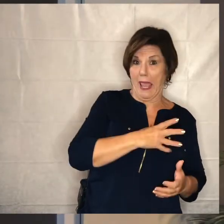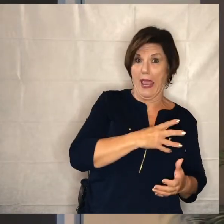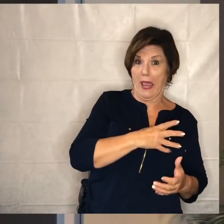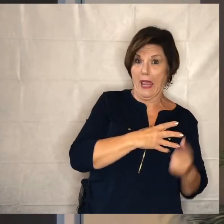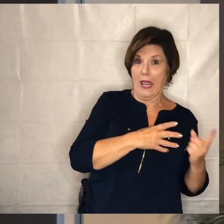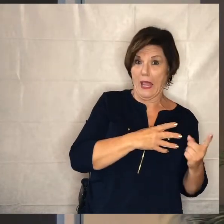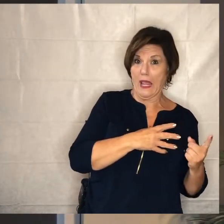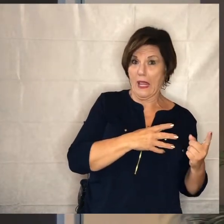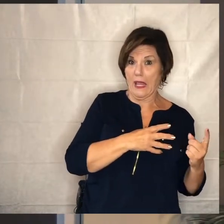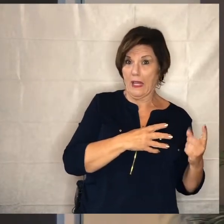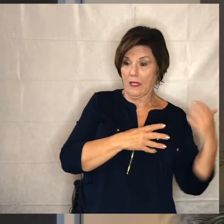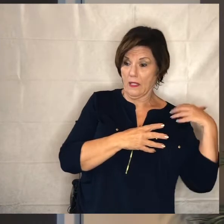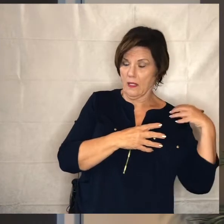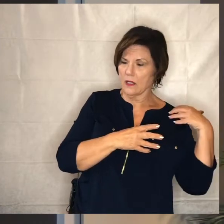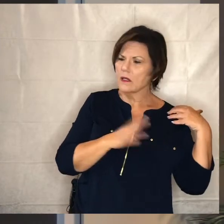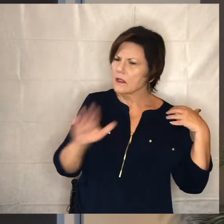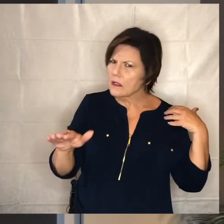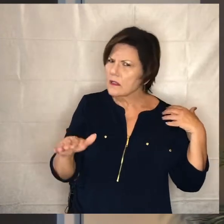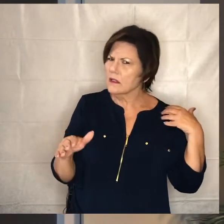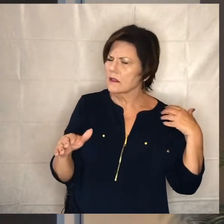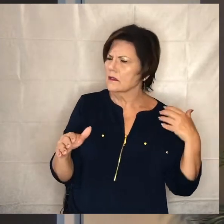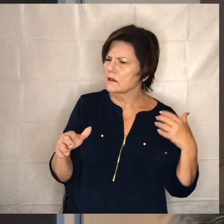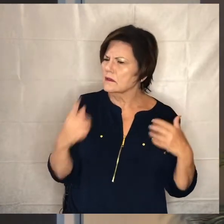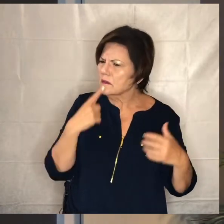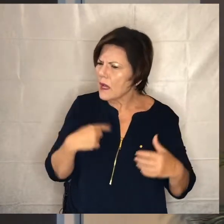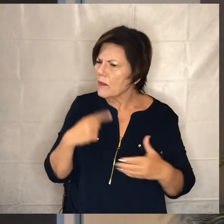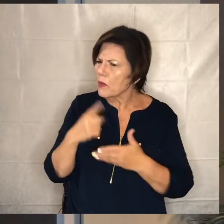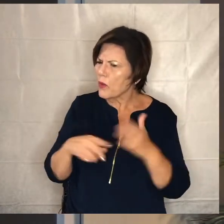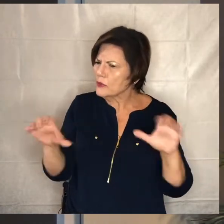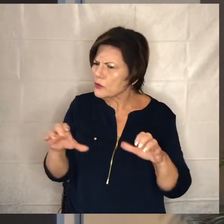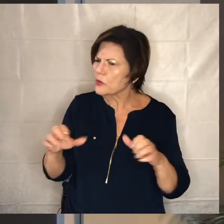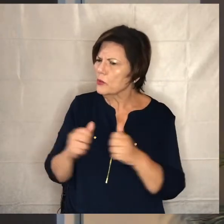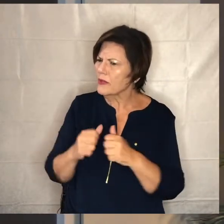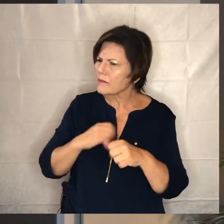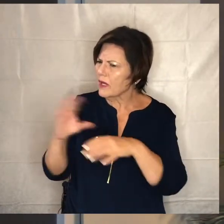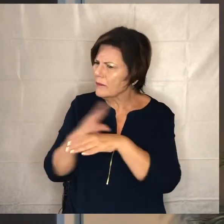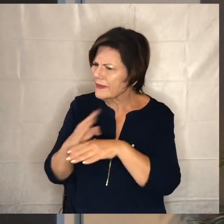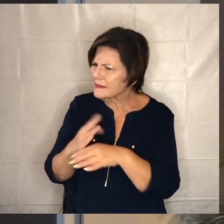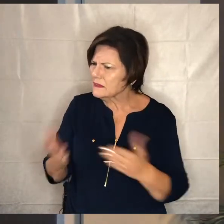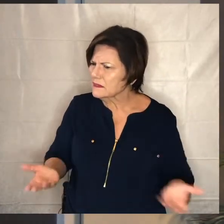to give an accounting of his management what have you been doing with the uh